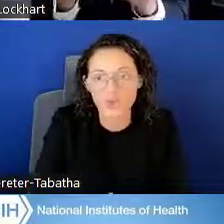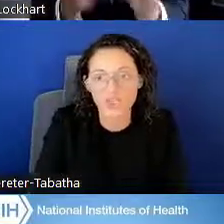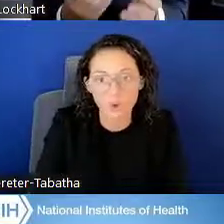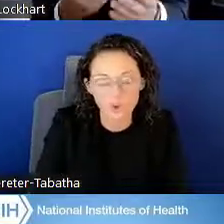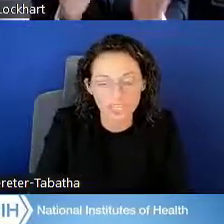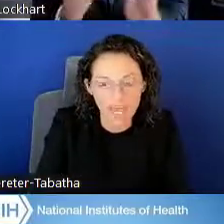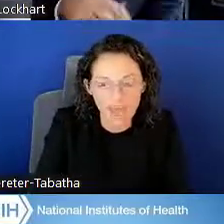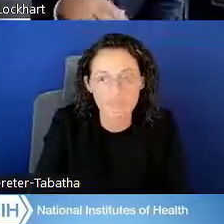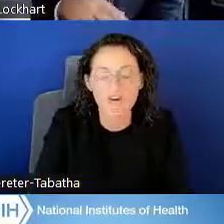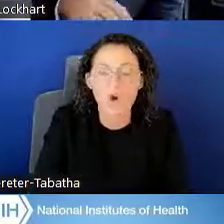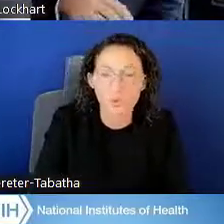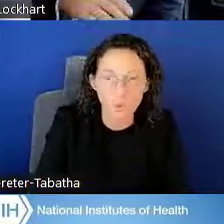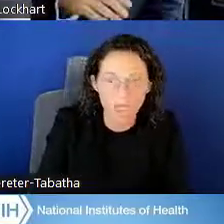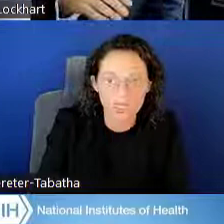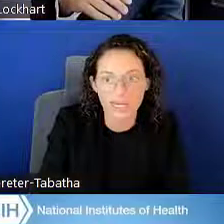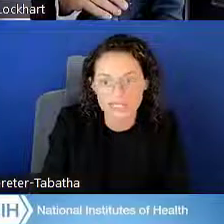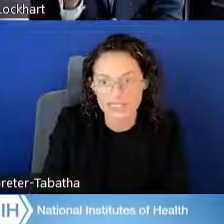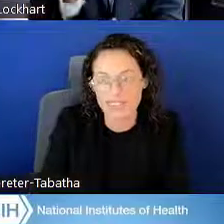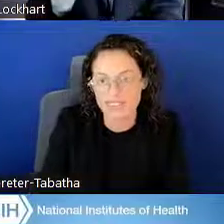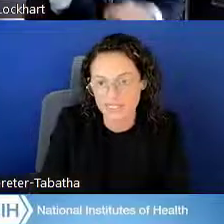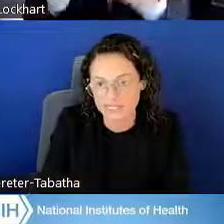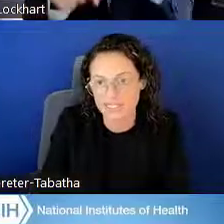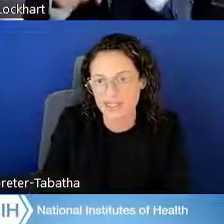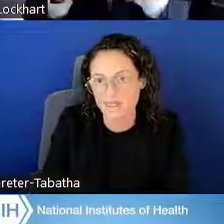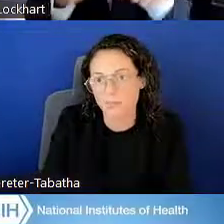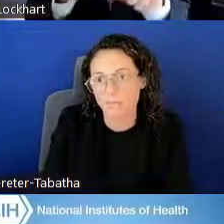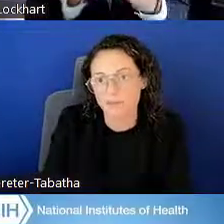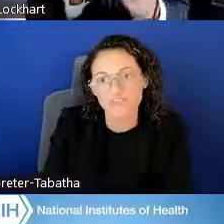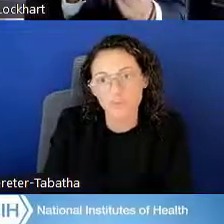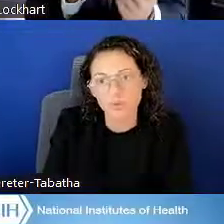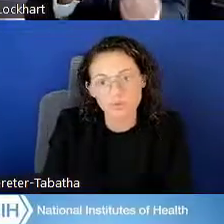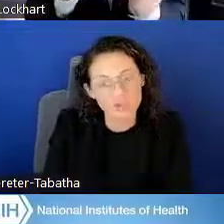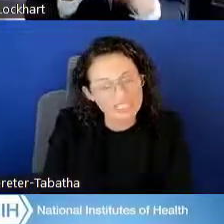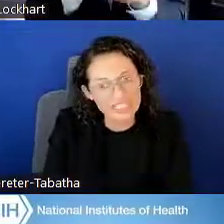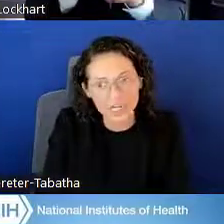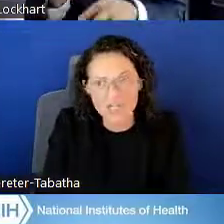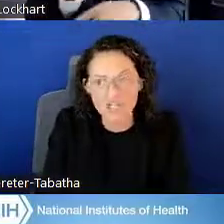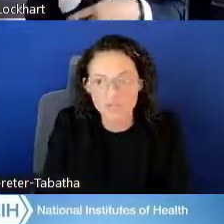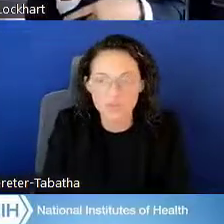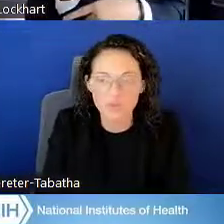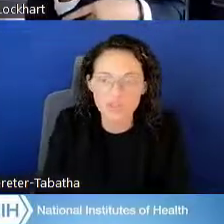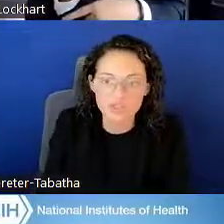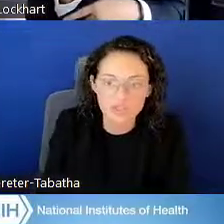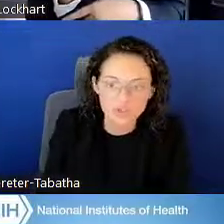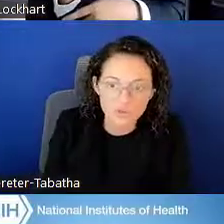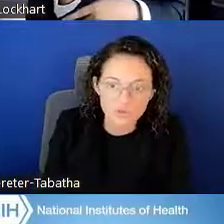you can only have one IC that's listed. If you're really unsure between the two,